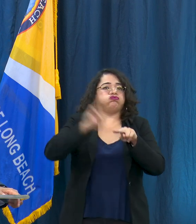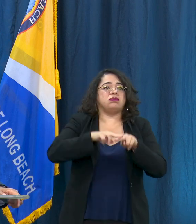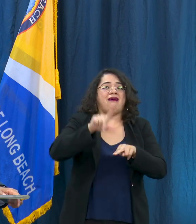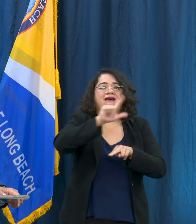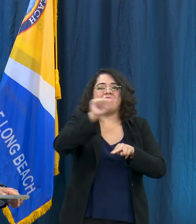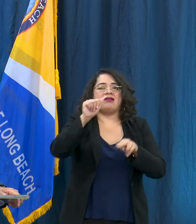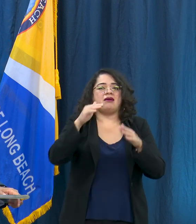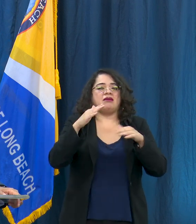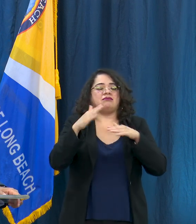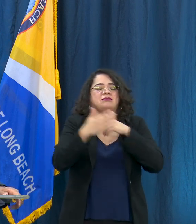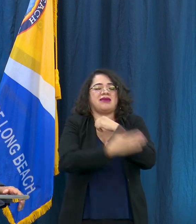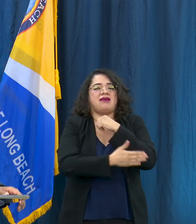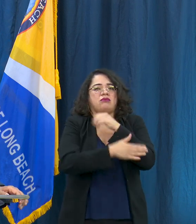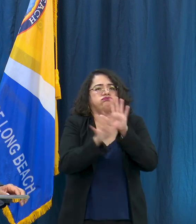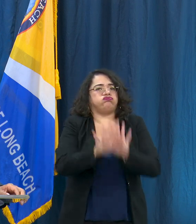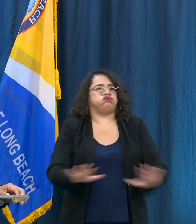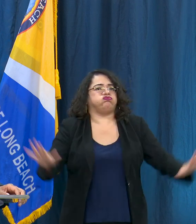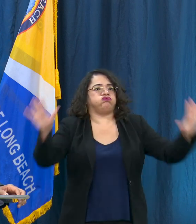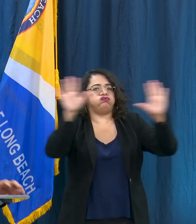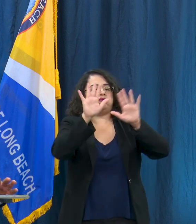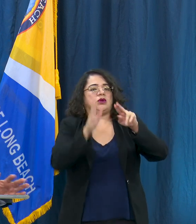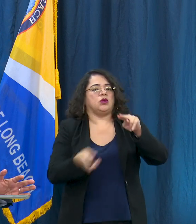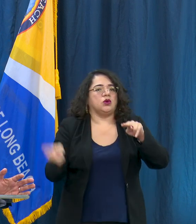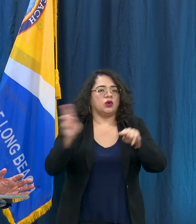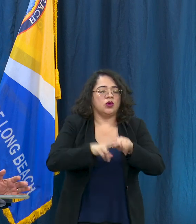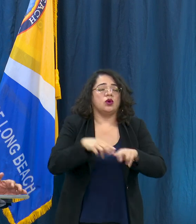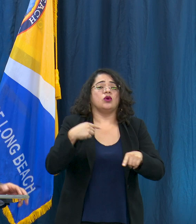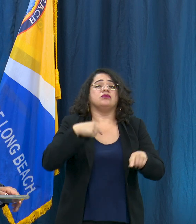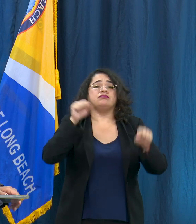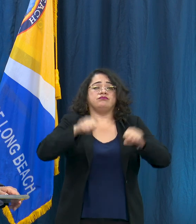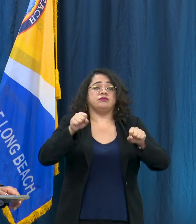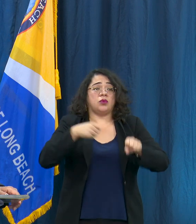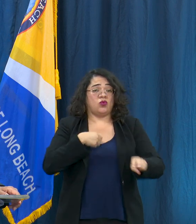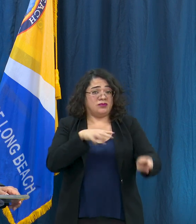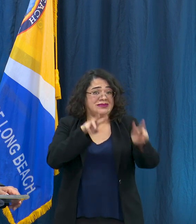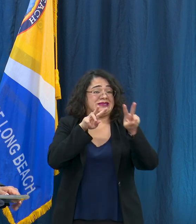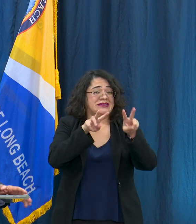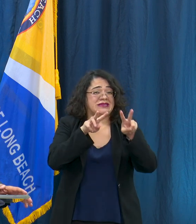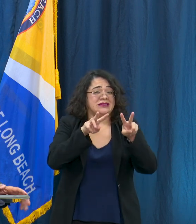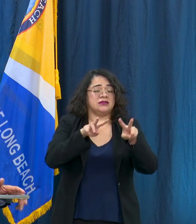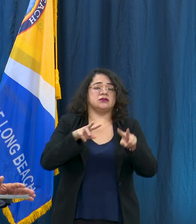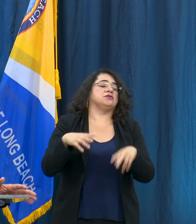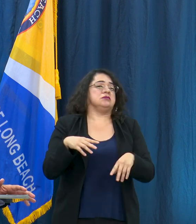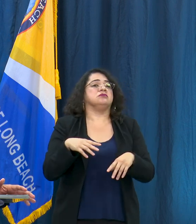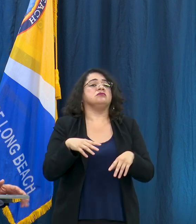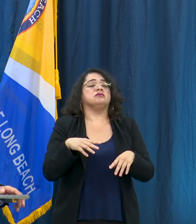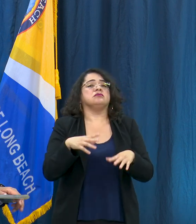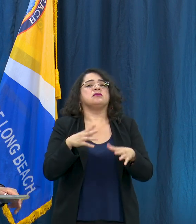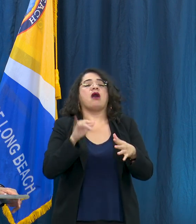While we are tracking lower than the rest of the county in Los